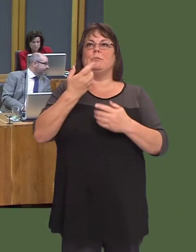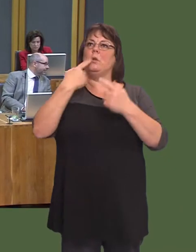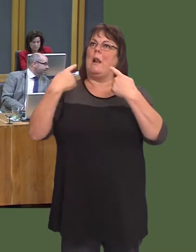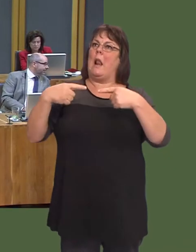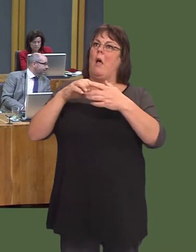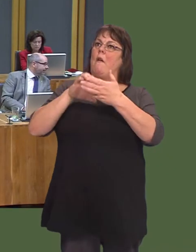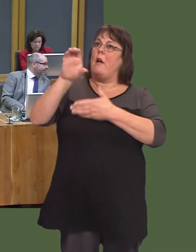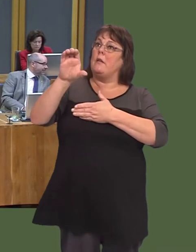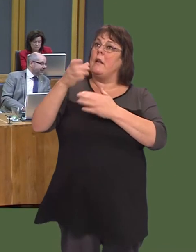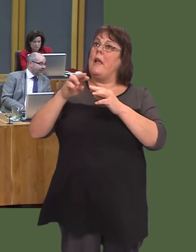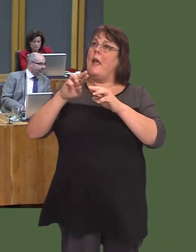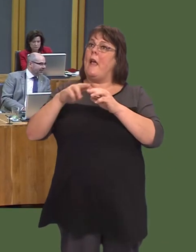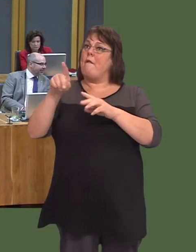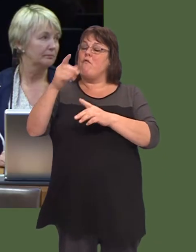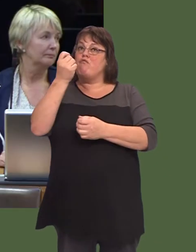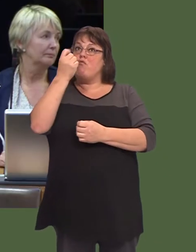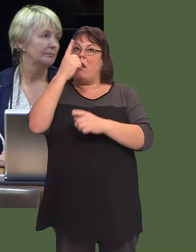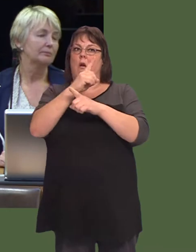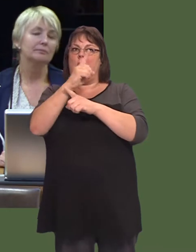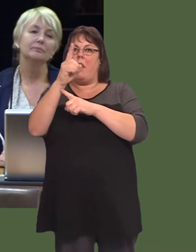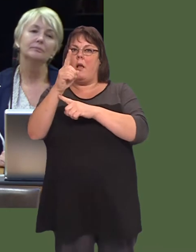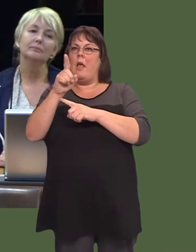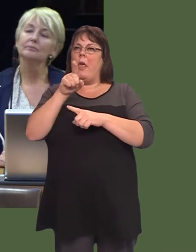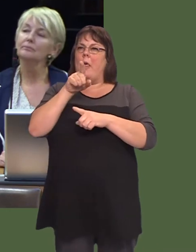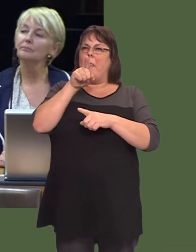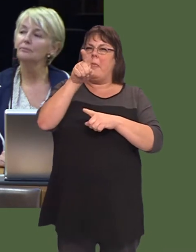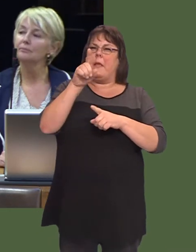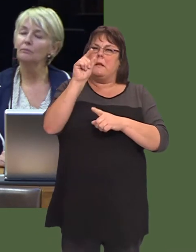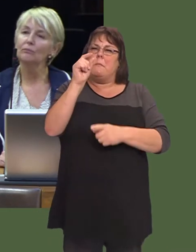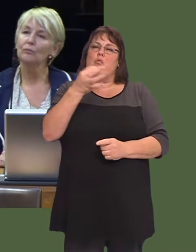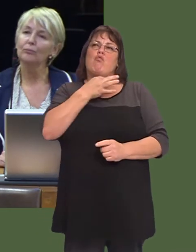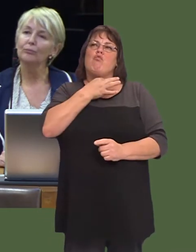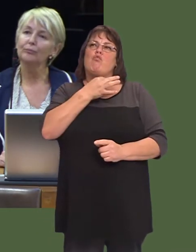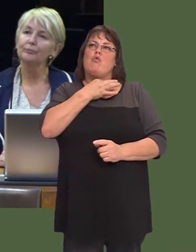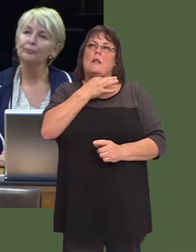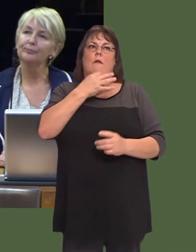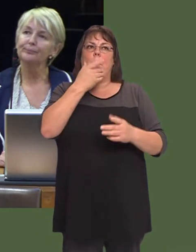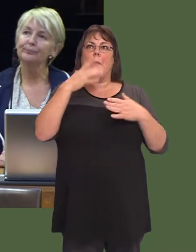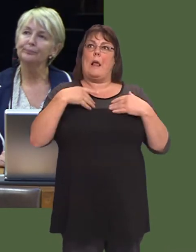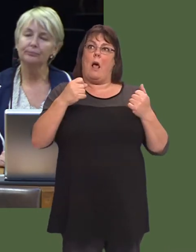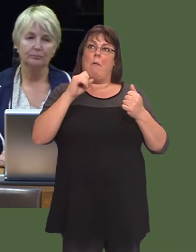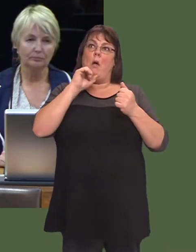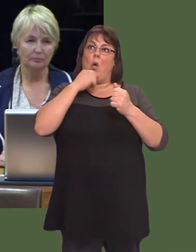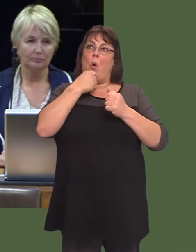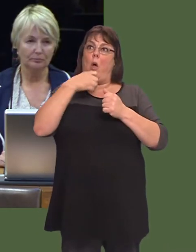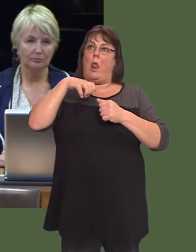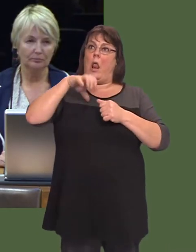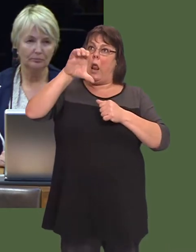Will you agree to revoke it if it transpires that there is even the smallest risk to peopleís health?